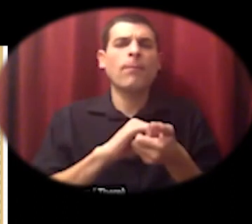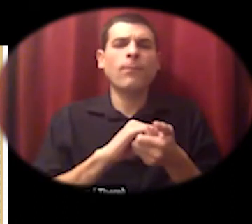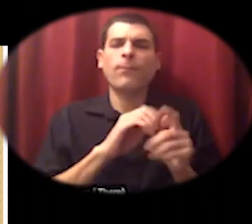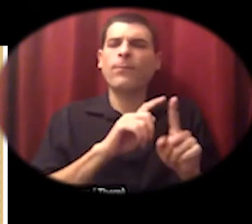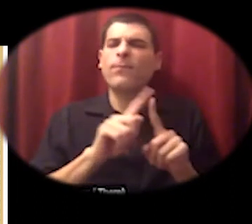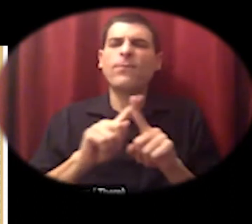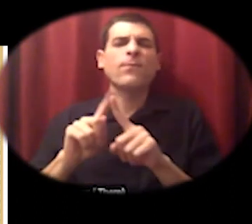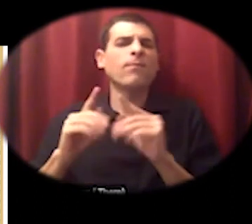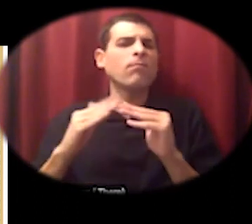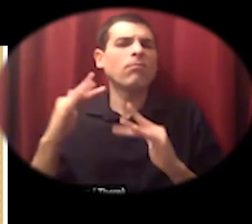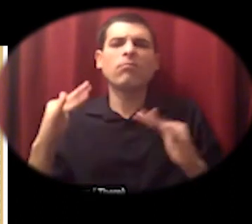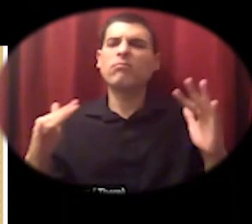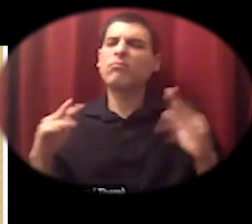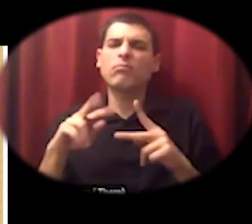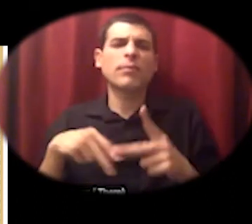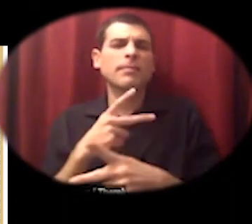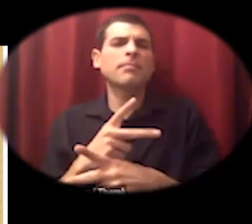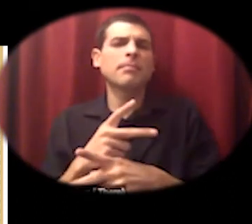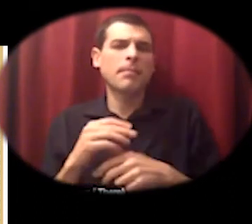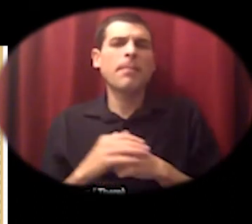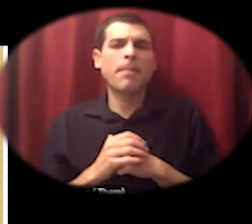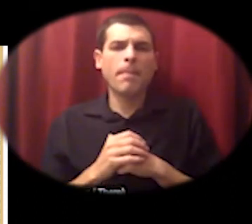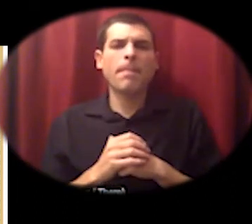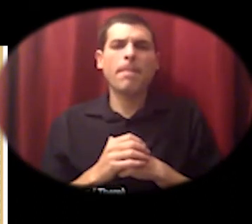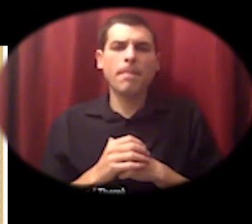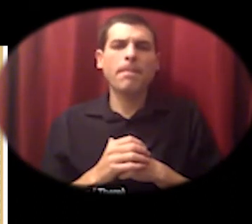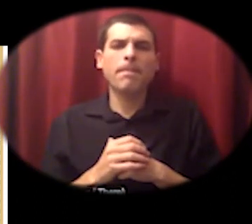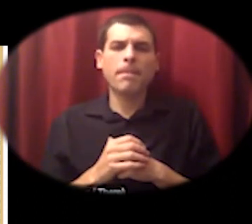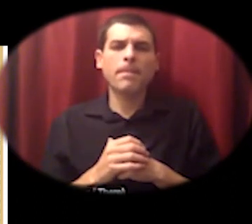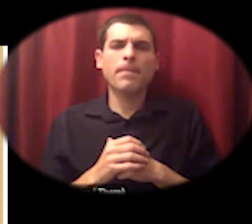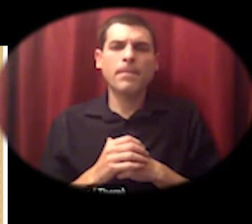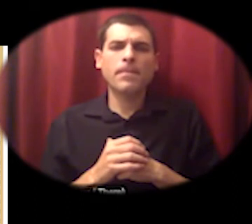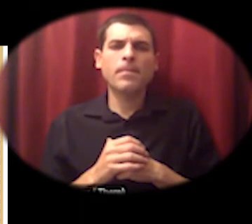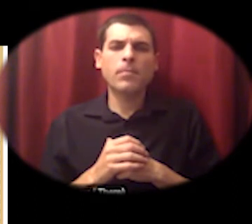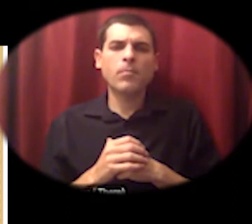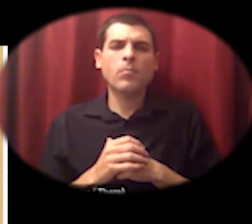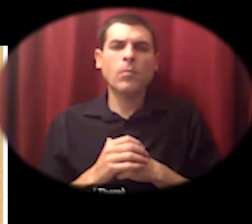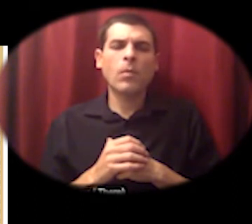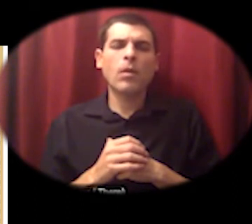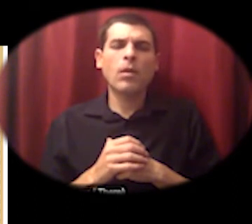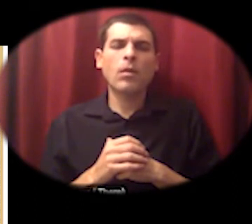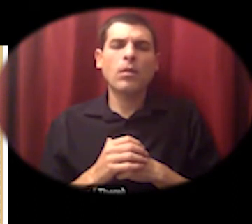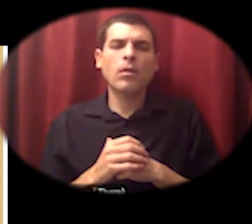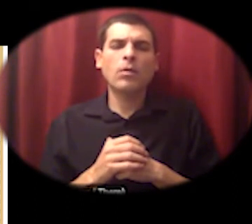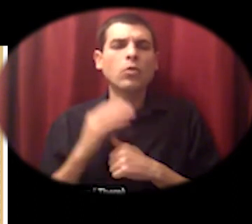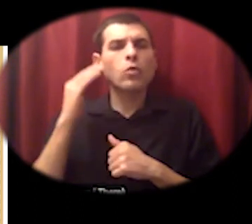and for folks who are interested in back to the land things like that it's also great to have